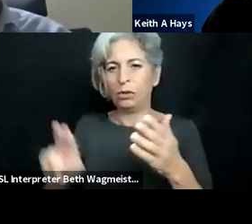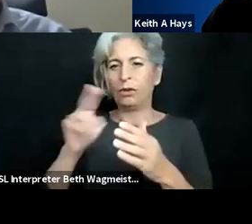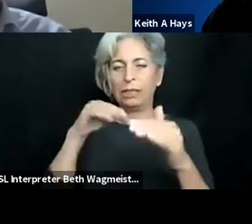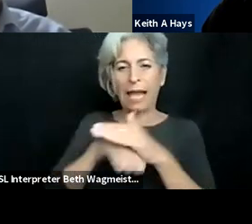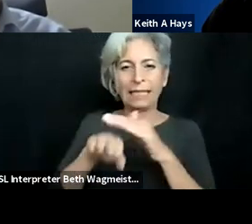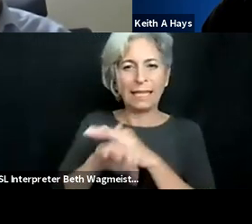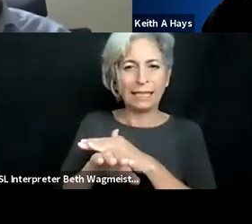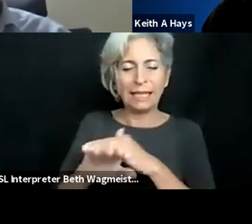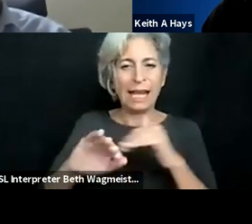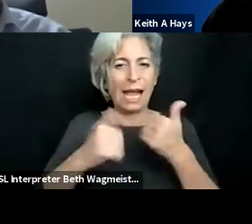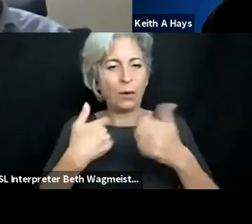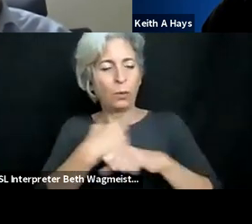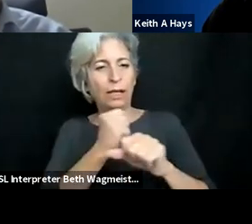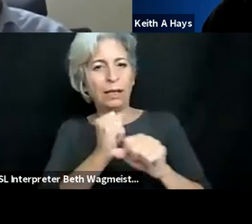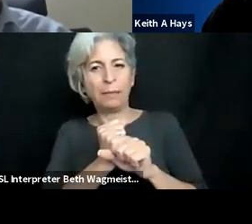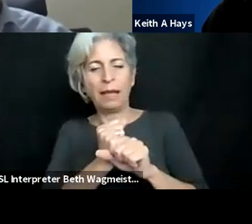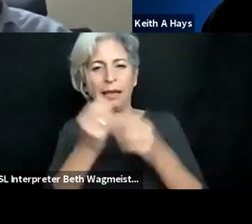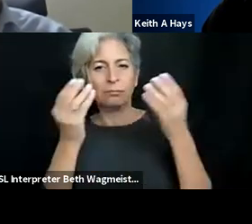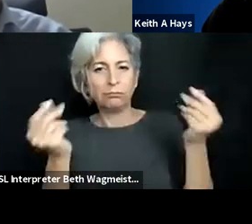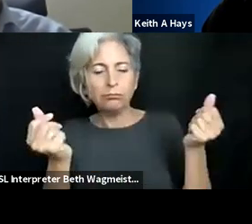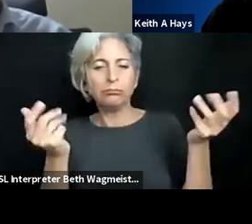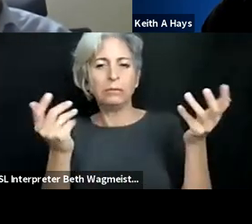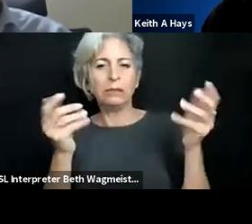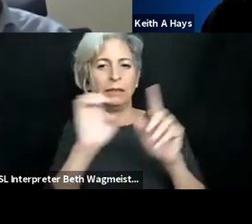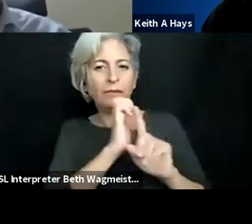Africa, the head of the disability unit. For me the vision is really